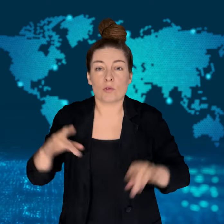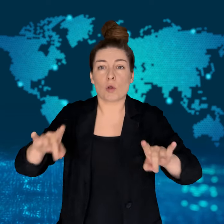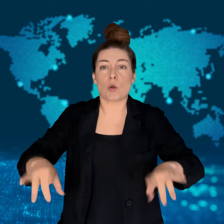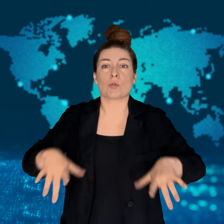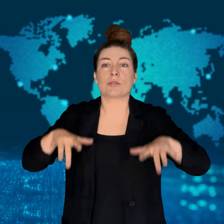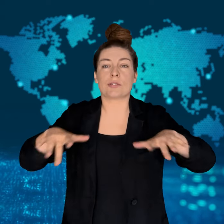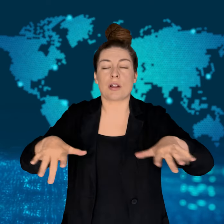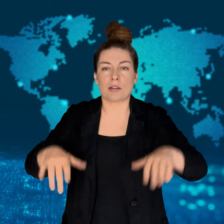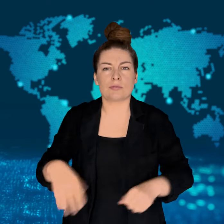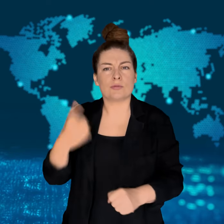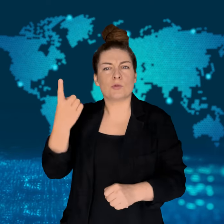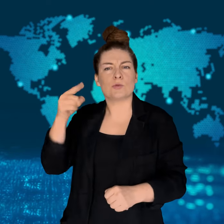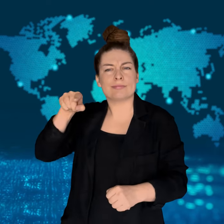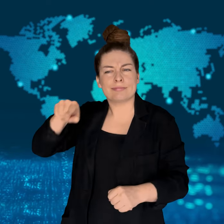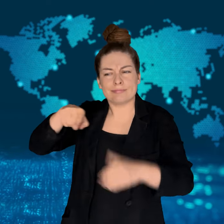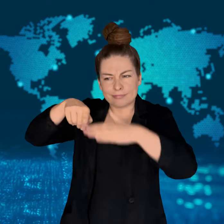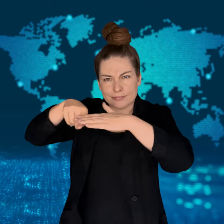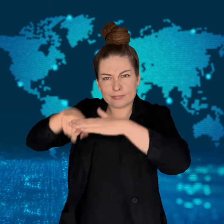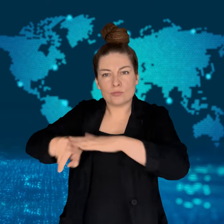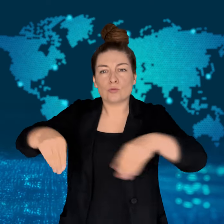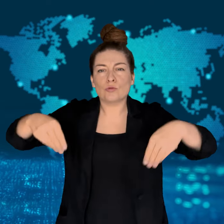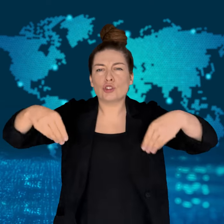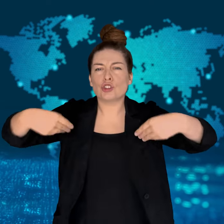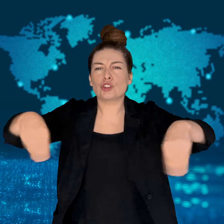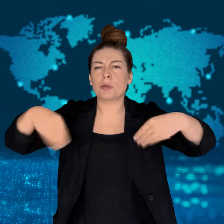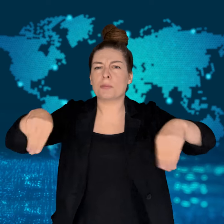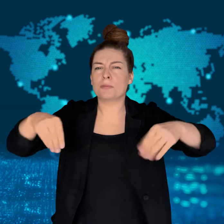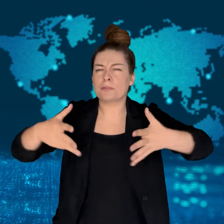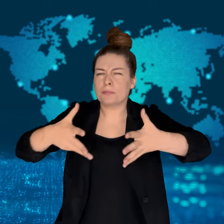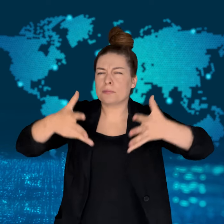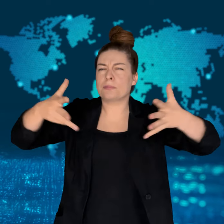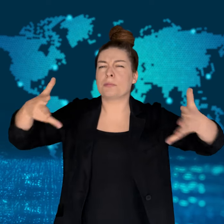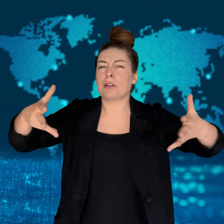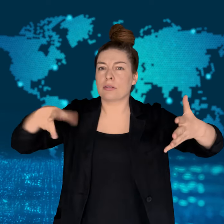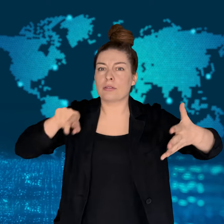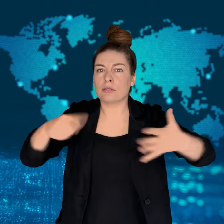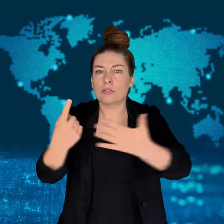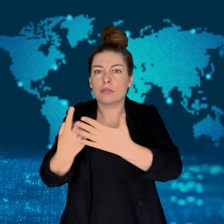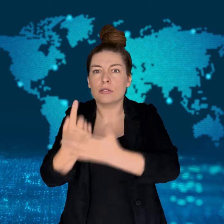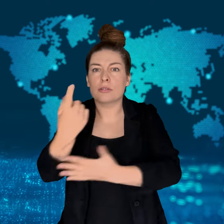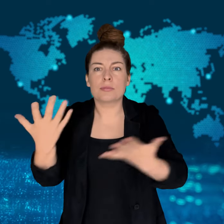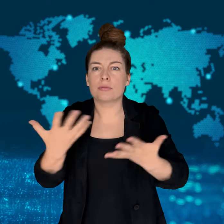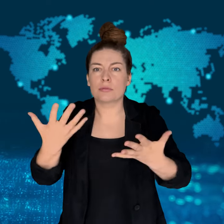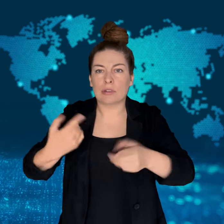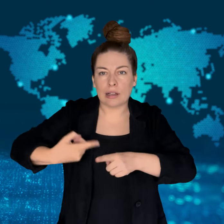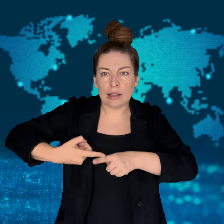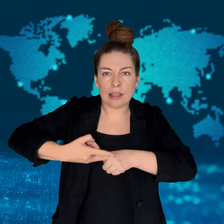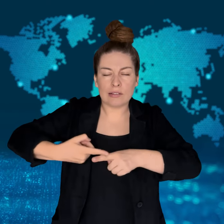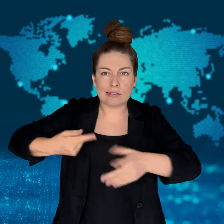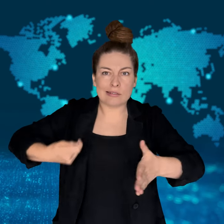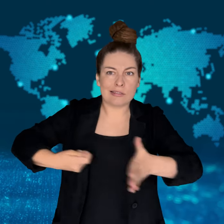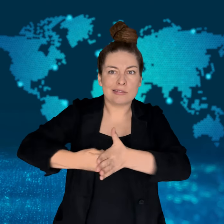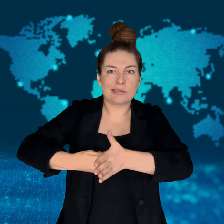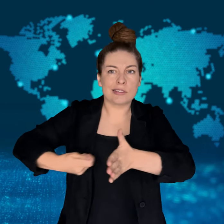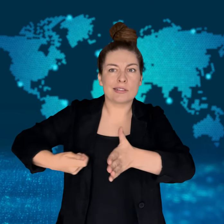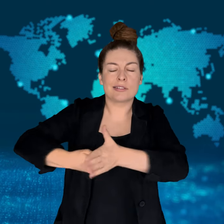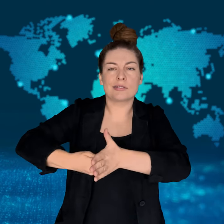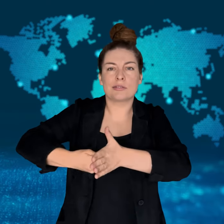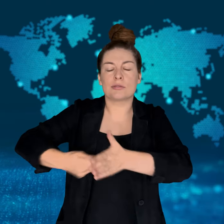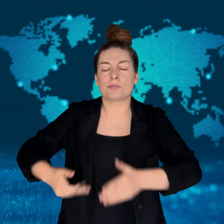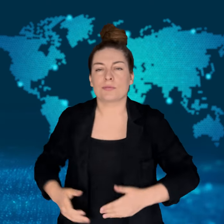Stabbings in mall